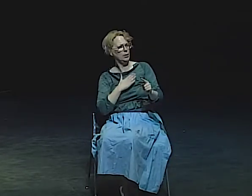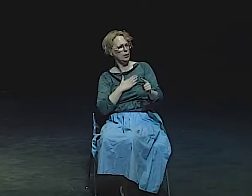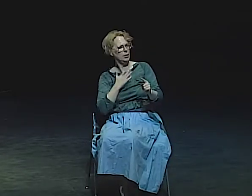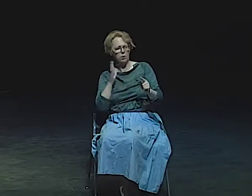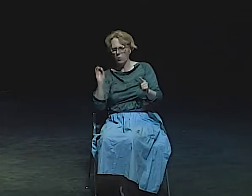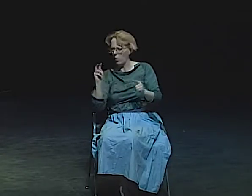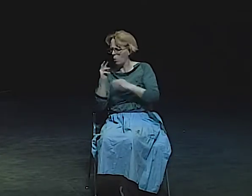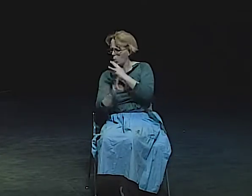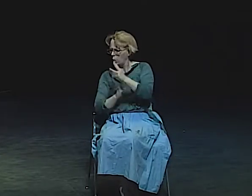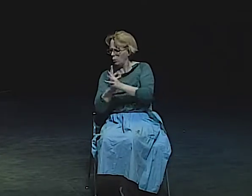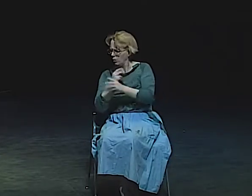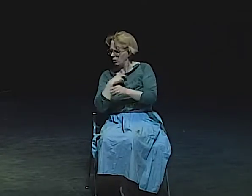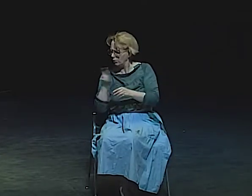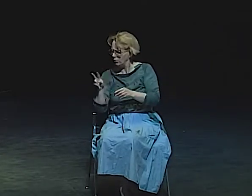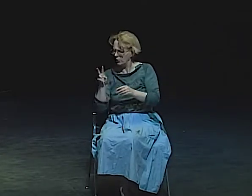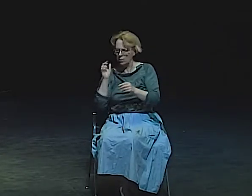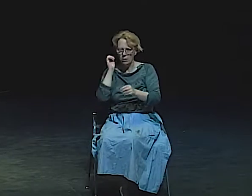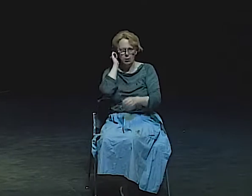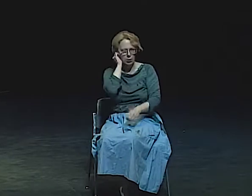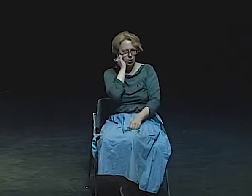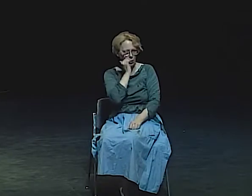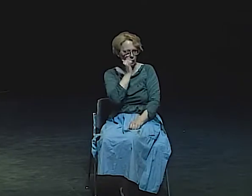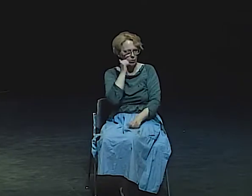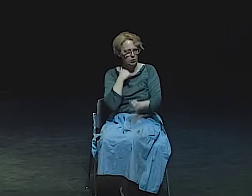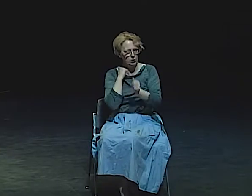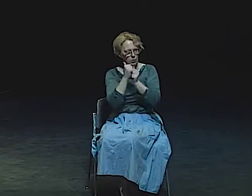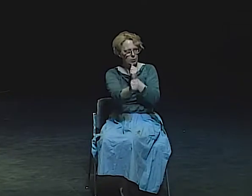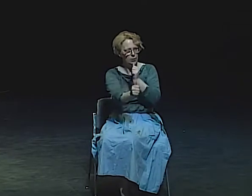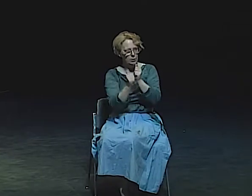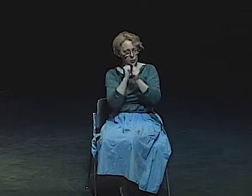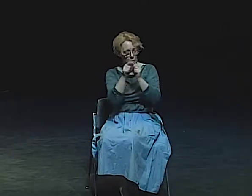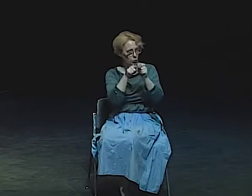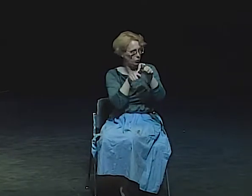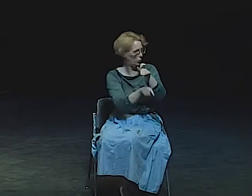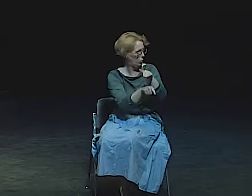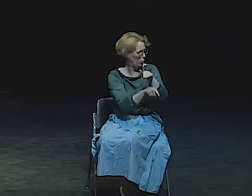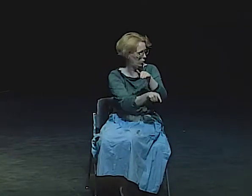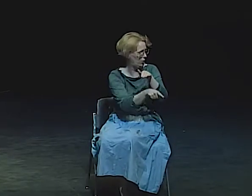SHE WAS TALKING, BUT SHE SEEMED HAPPY.